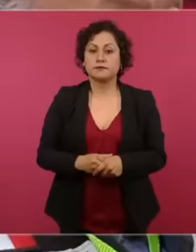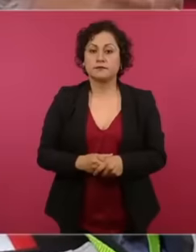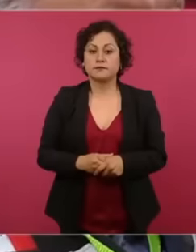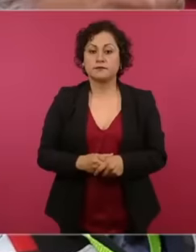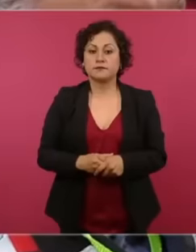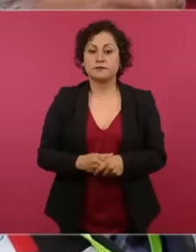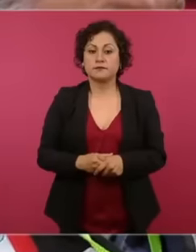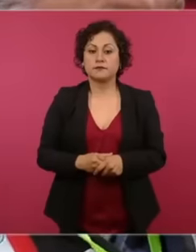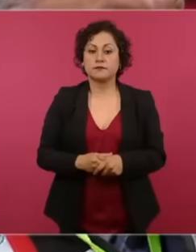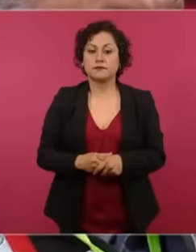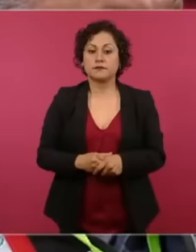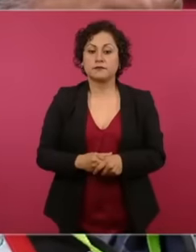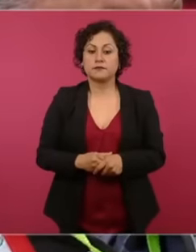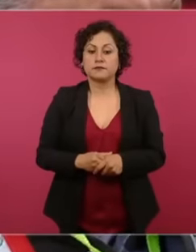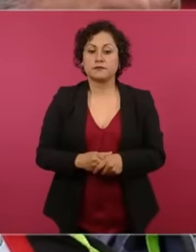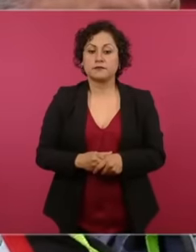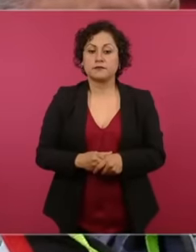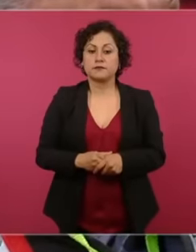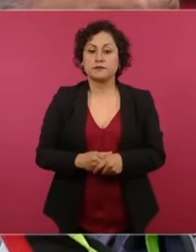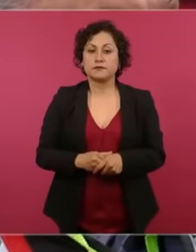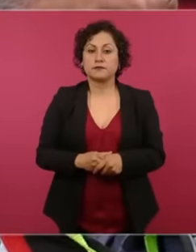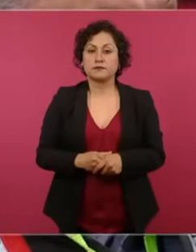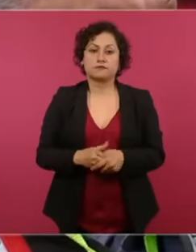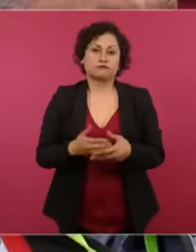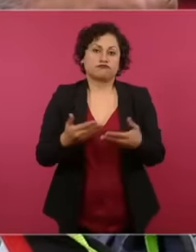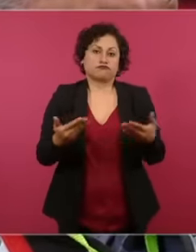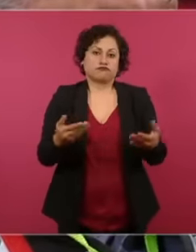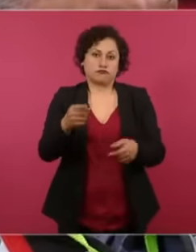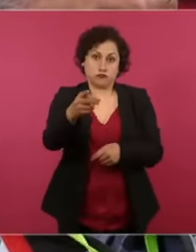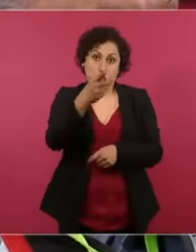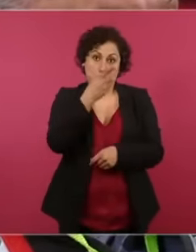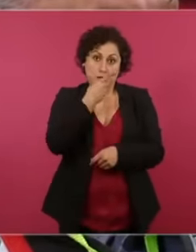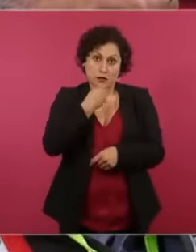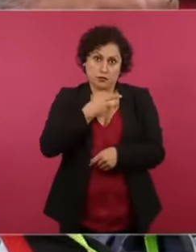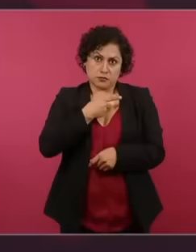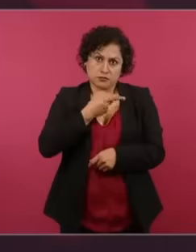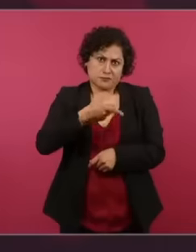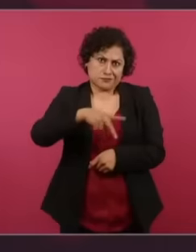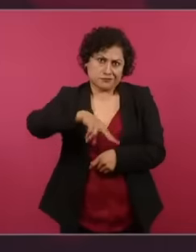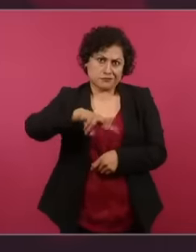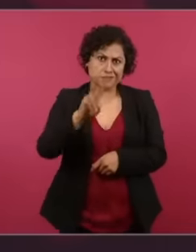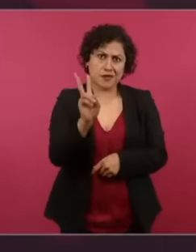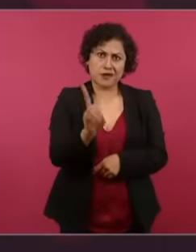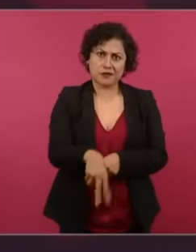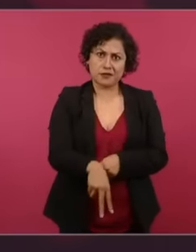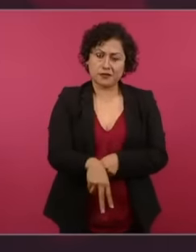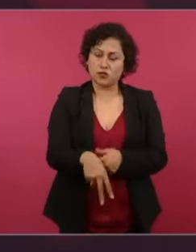the president of Mexico and the world reporter who without a doubt did not leave at all